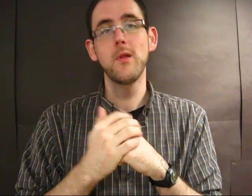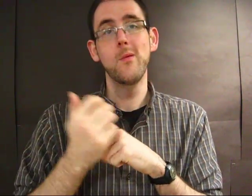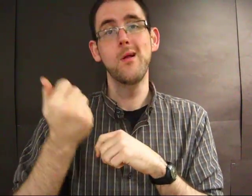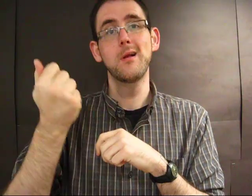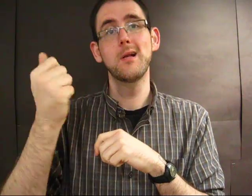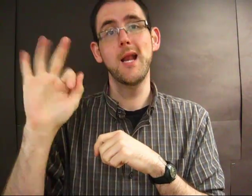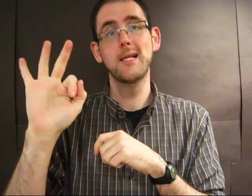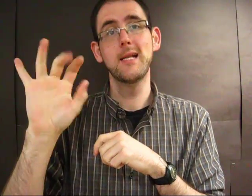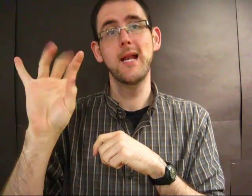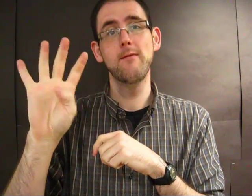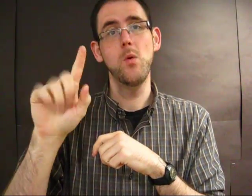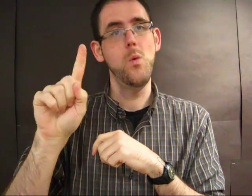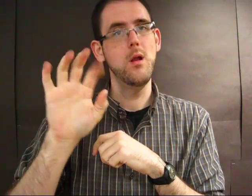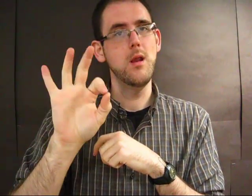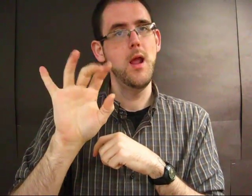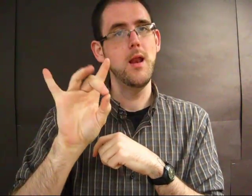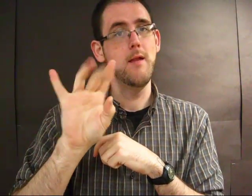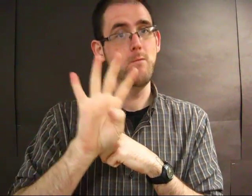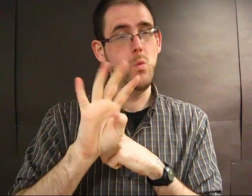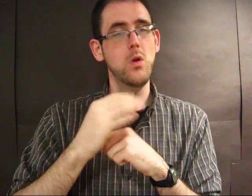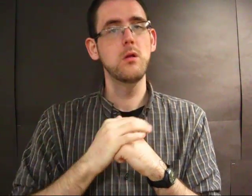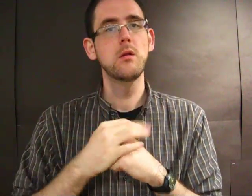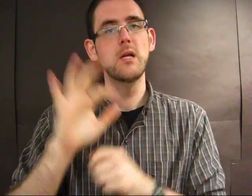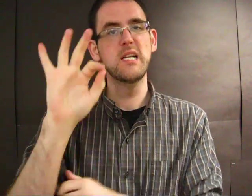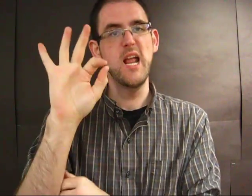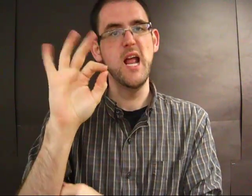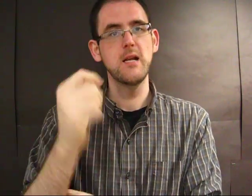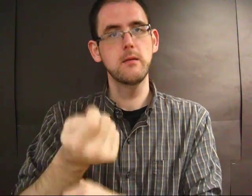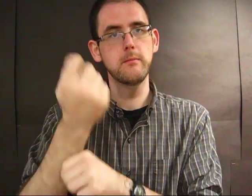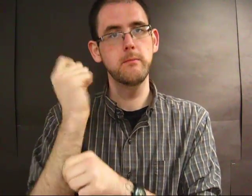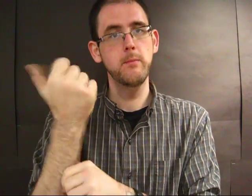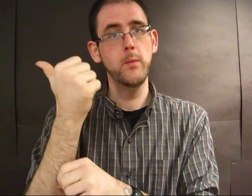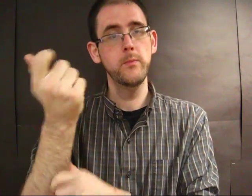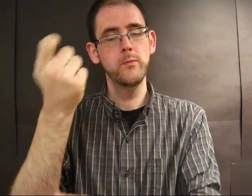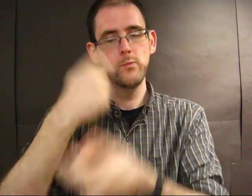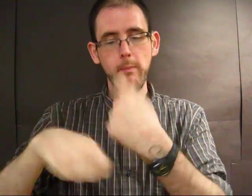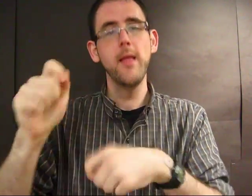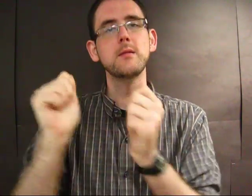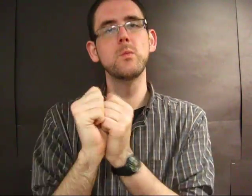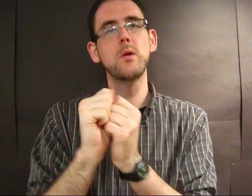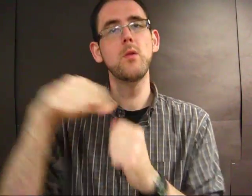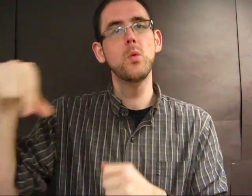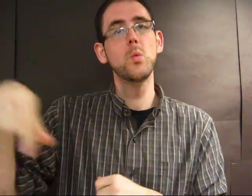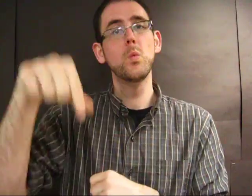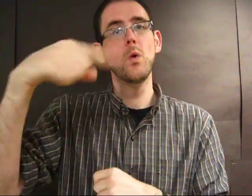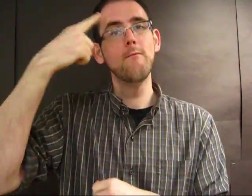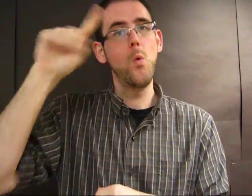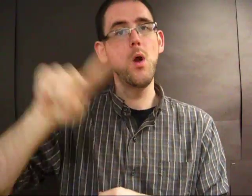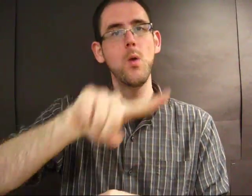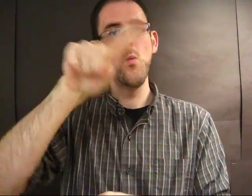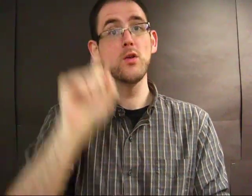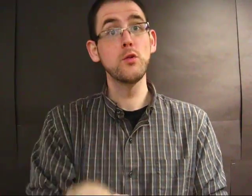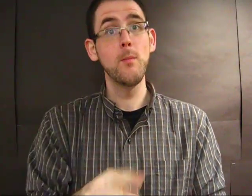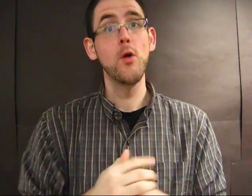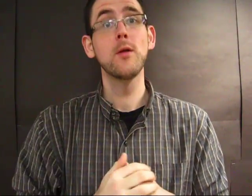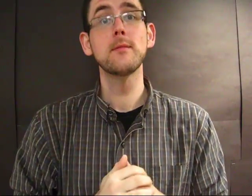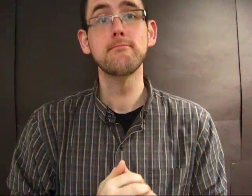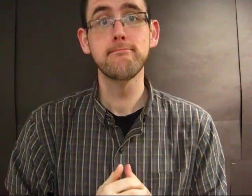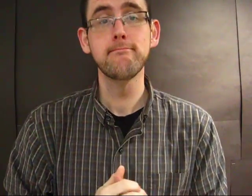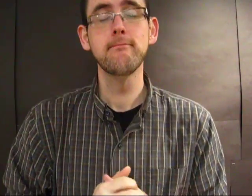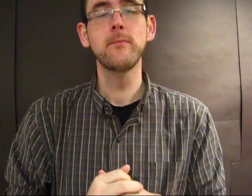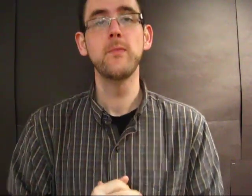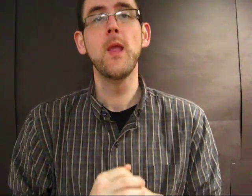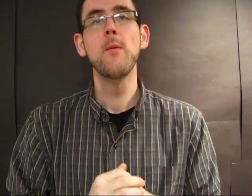So she takes "1984" and substitutes the "9" with the "Q" for "question mark."